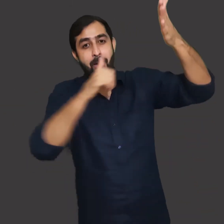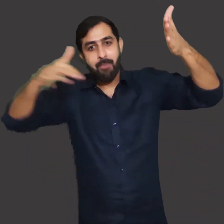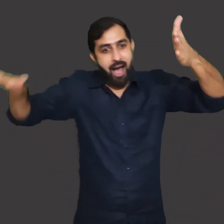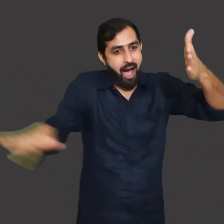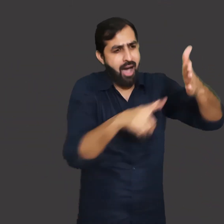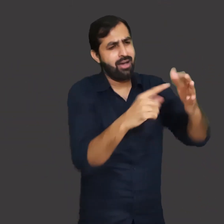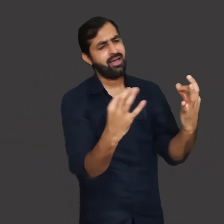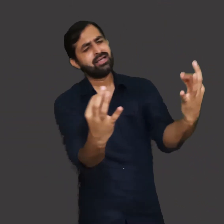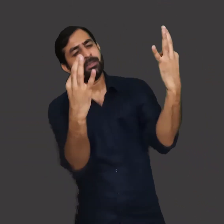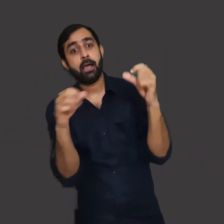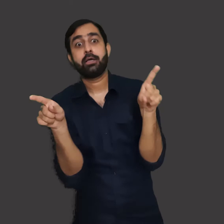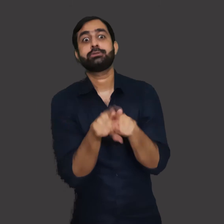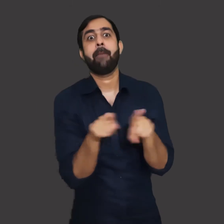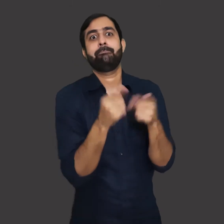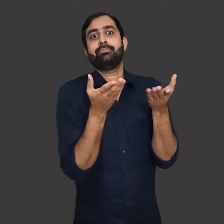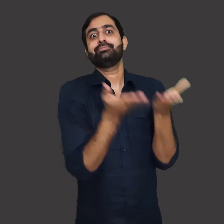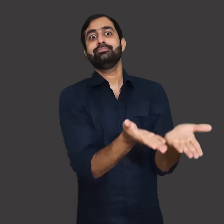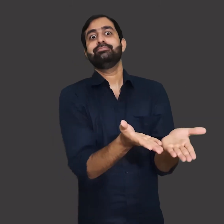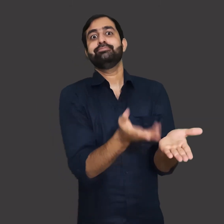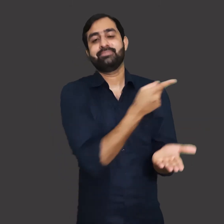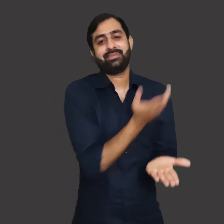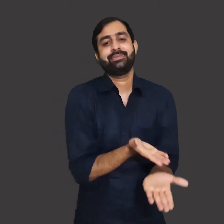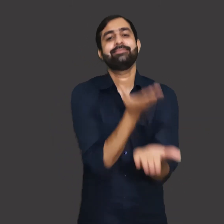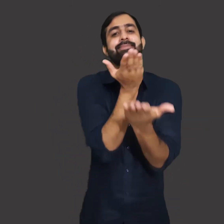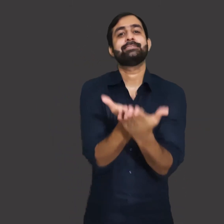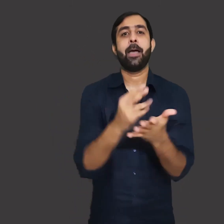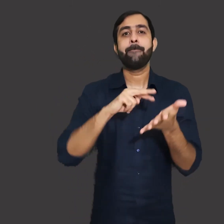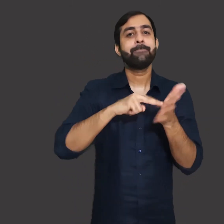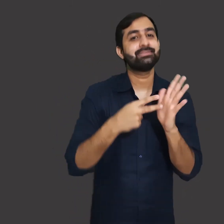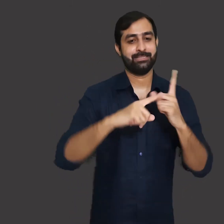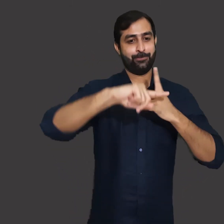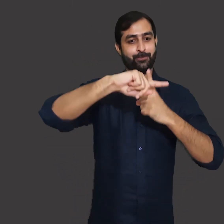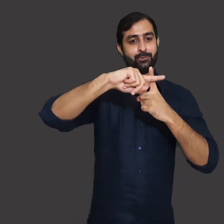He had a positive thought regarding construction of dams.